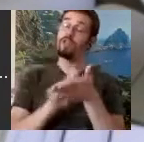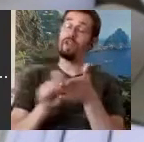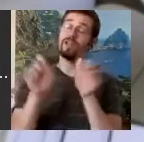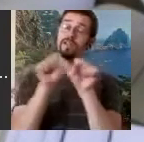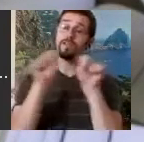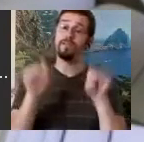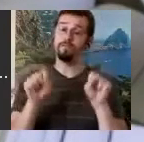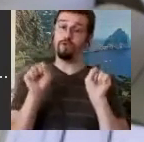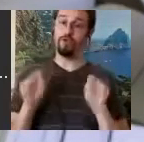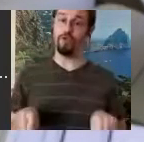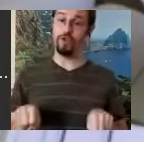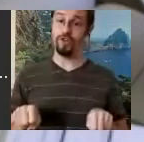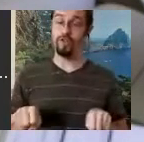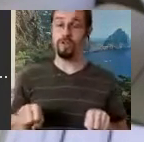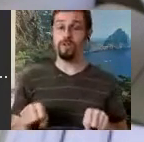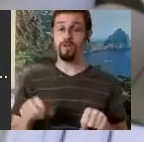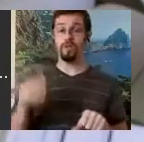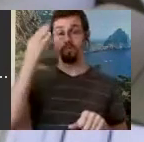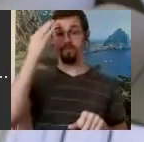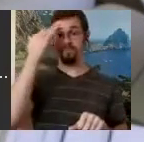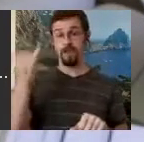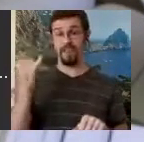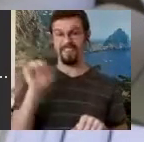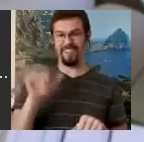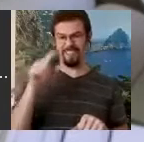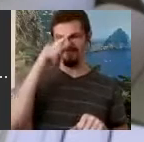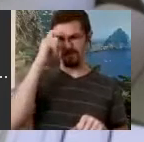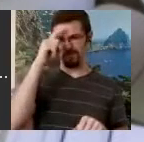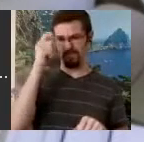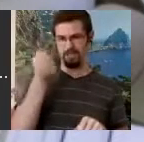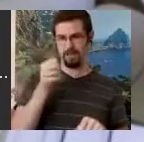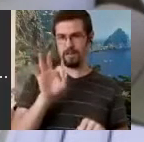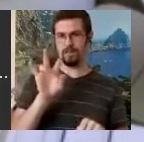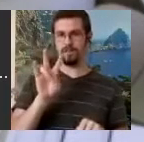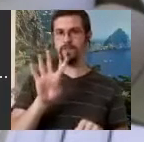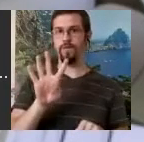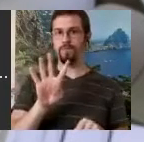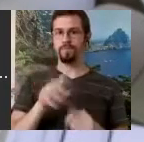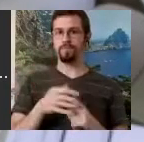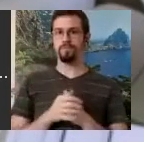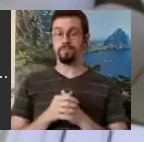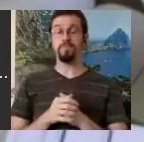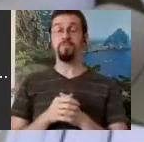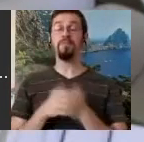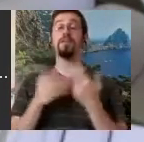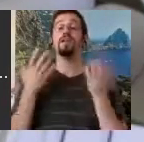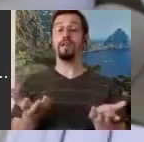because of the summer of 1974 and then what else happened?